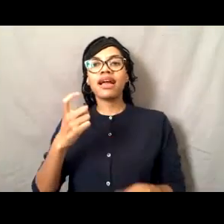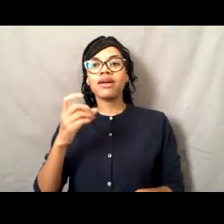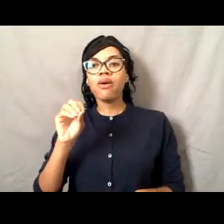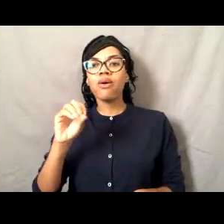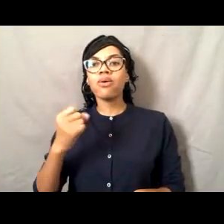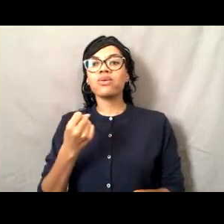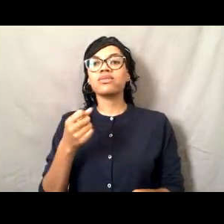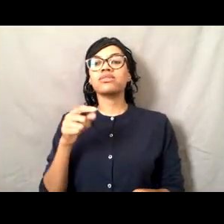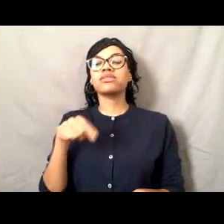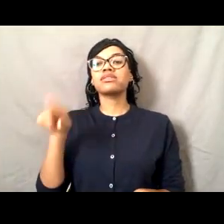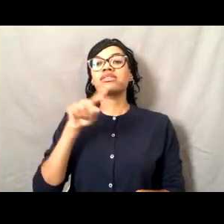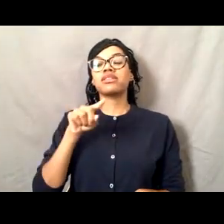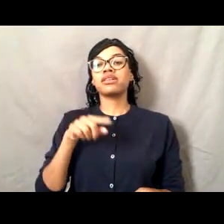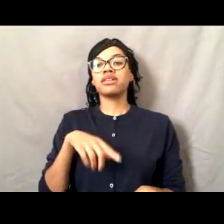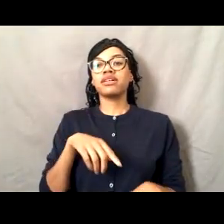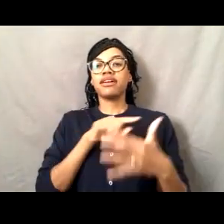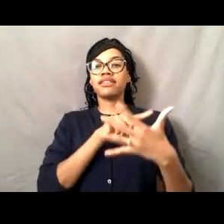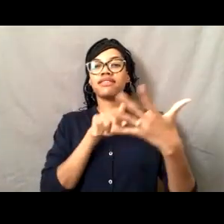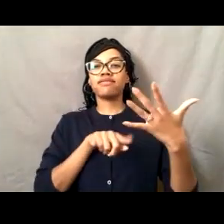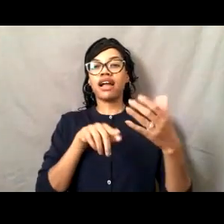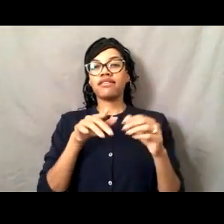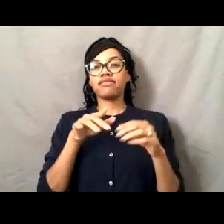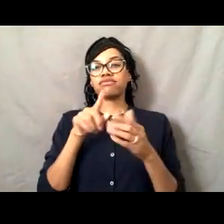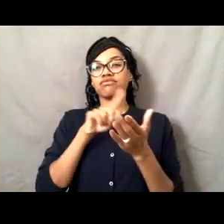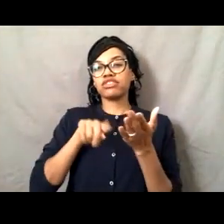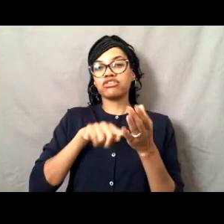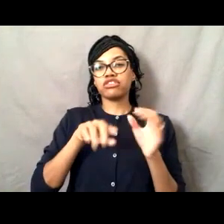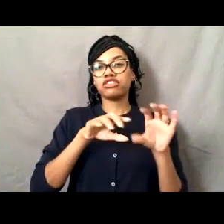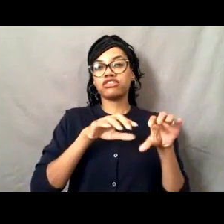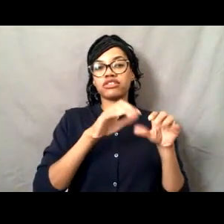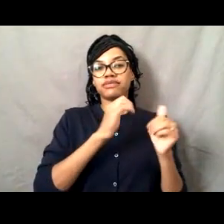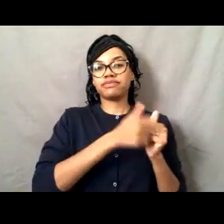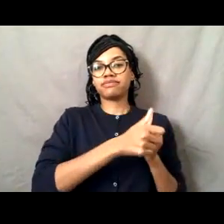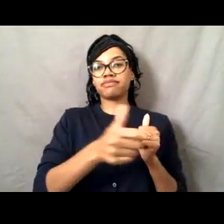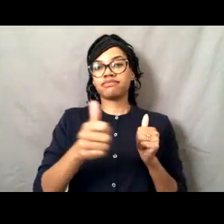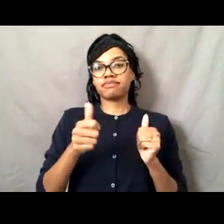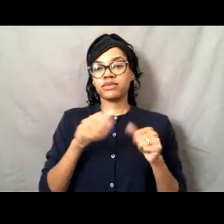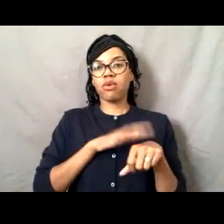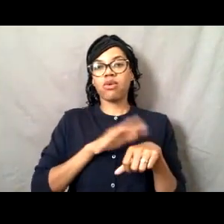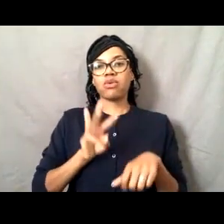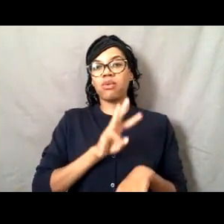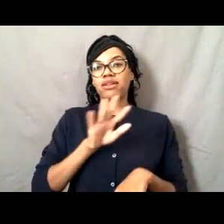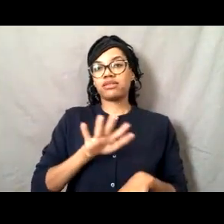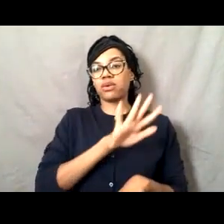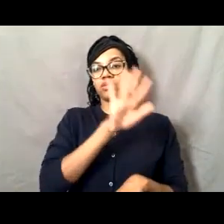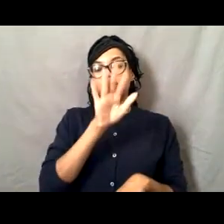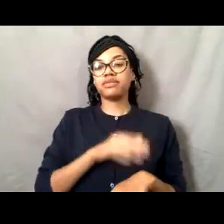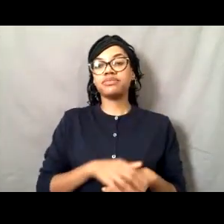the five research ships on the West Coast and my role was really to help them solve problems